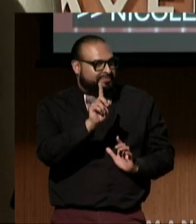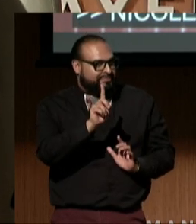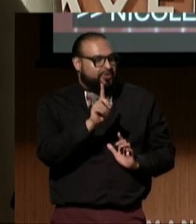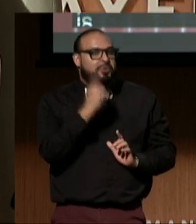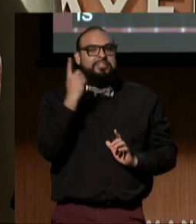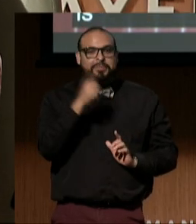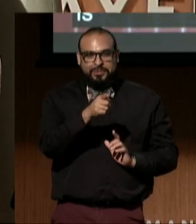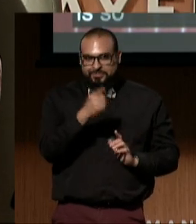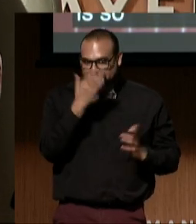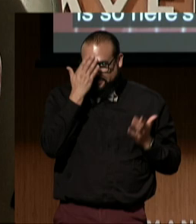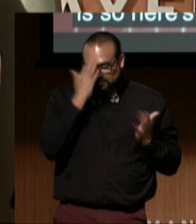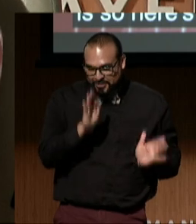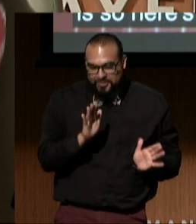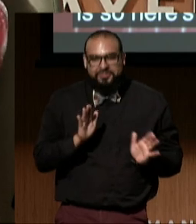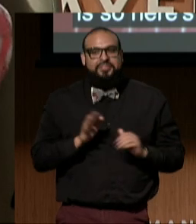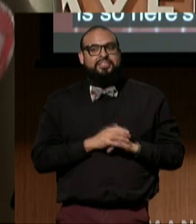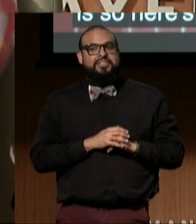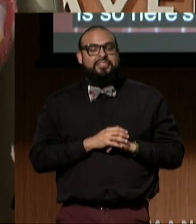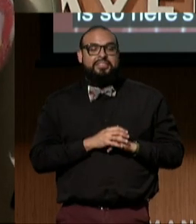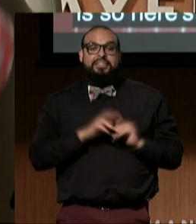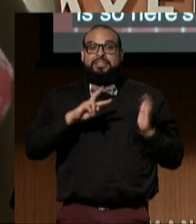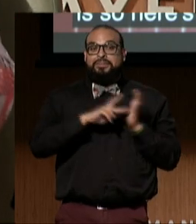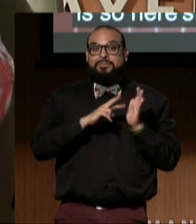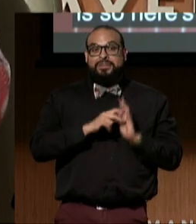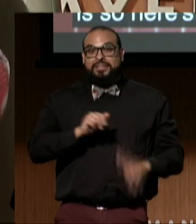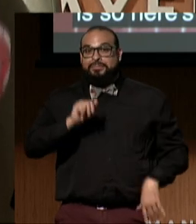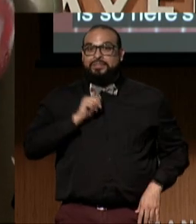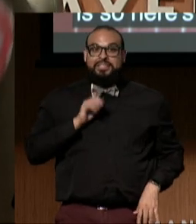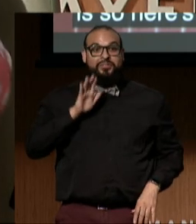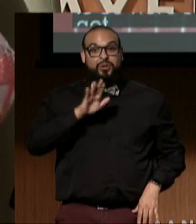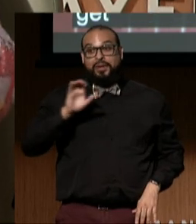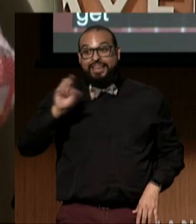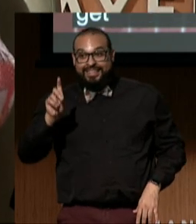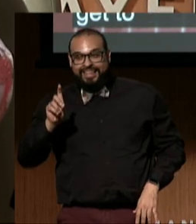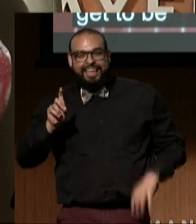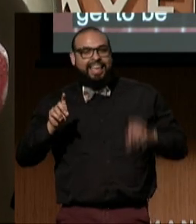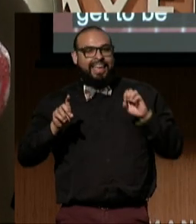So I get to be your ED and your Emcee today,